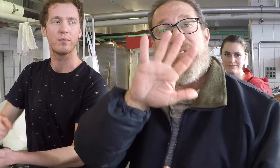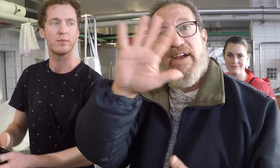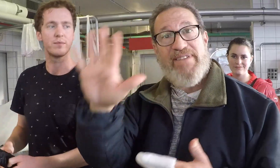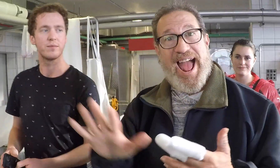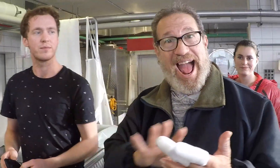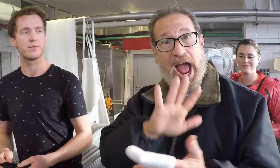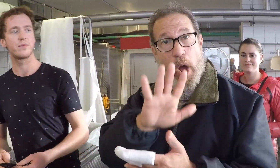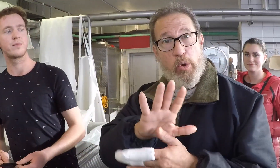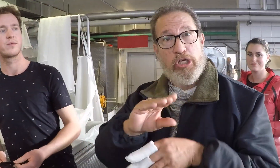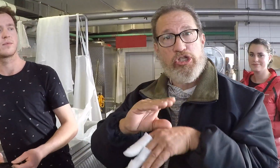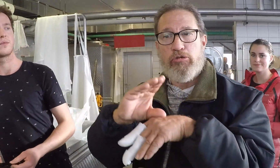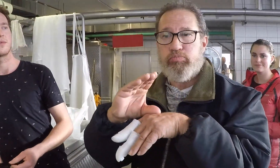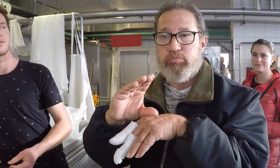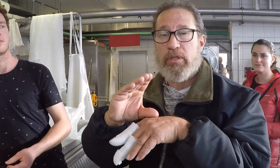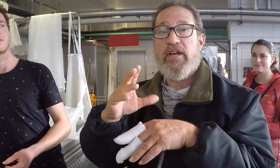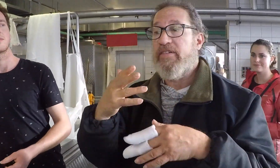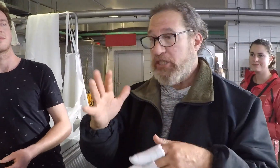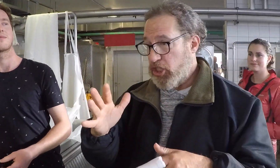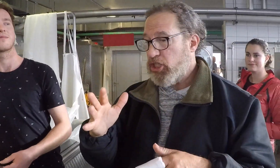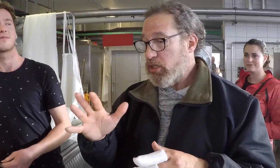It takes five hours to make it solid/soft a bit.